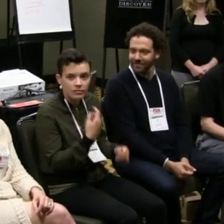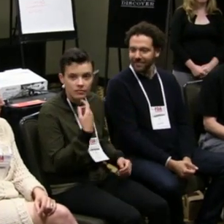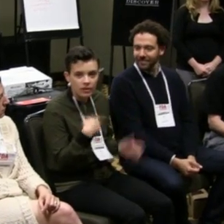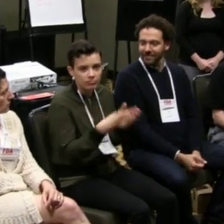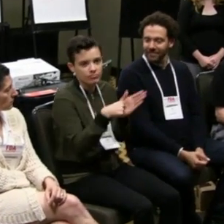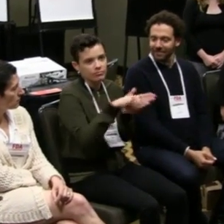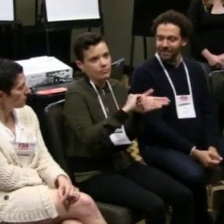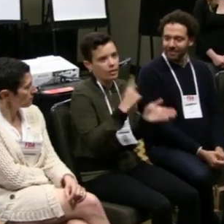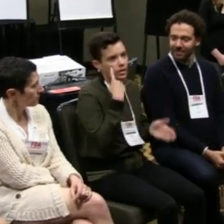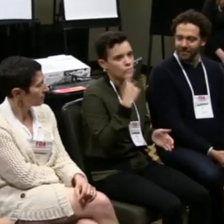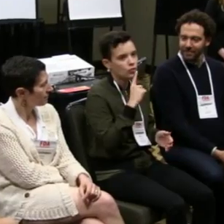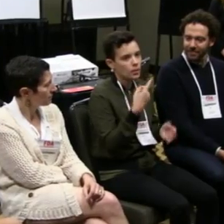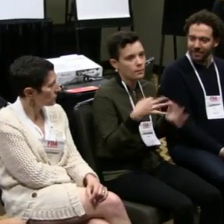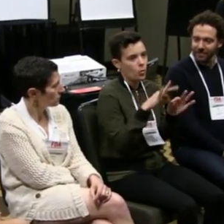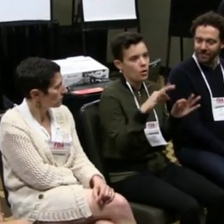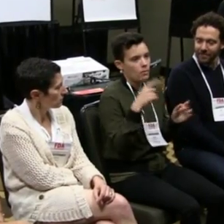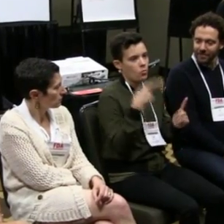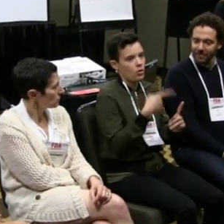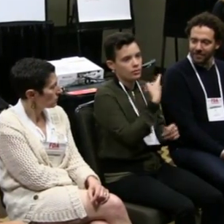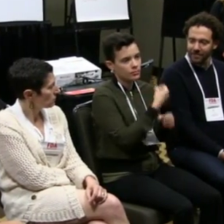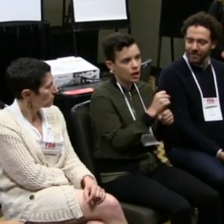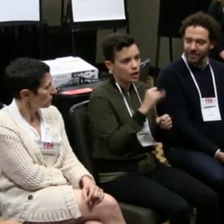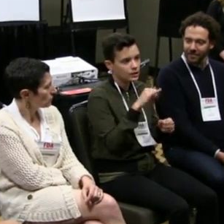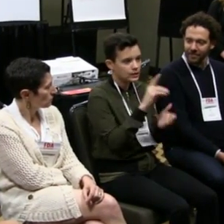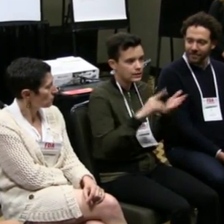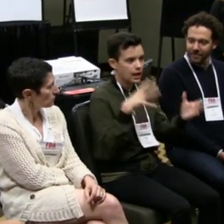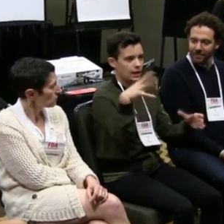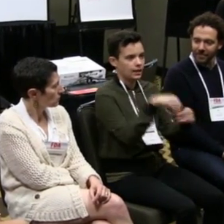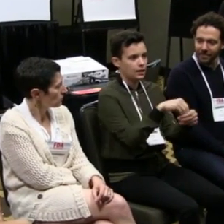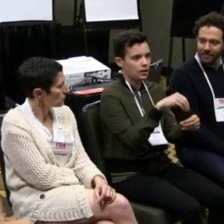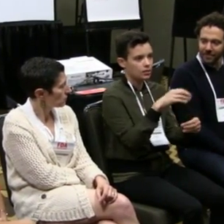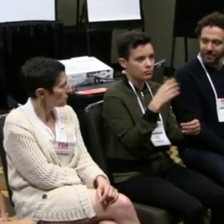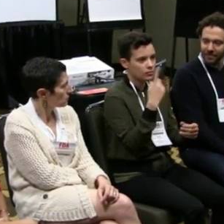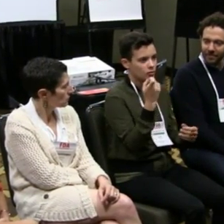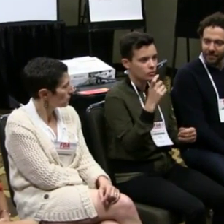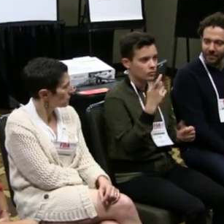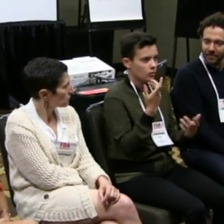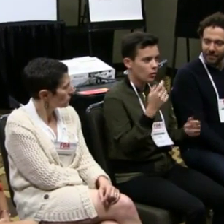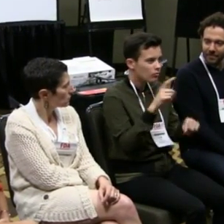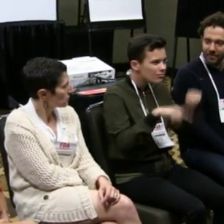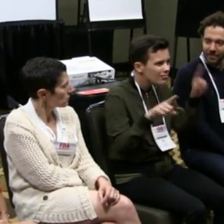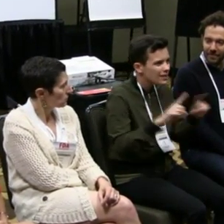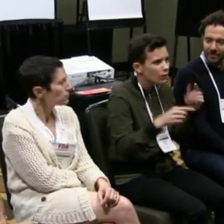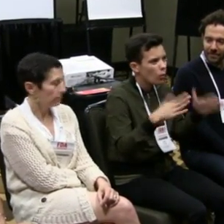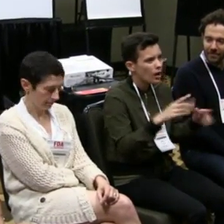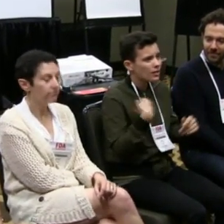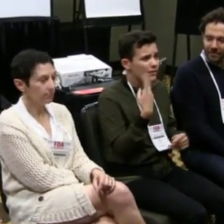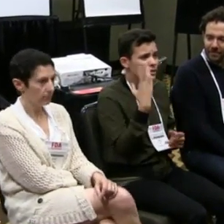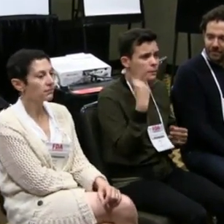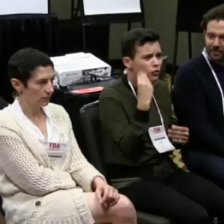(translator) I just wanted to emphasize that I think it's a really important point that he made to design it into the show itself